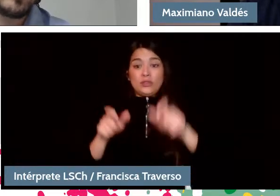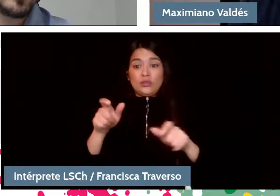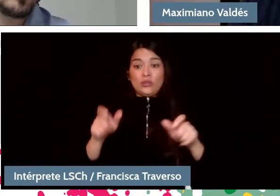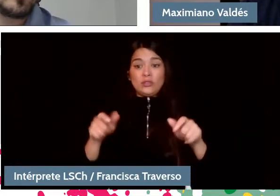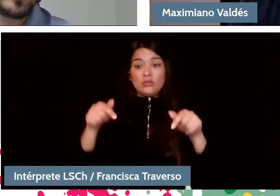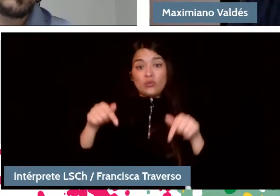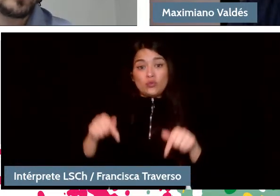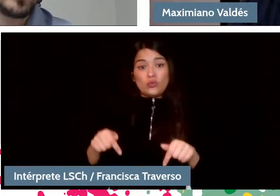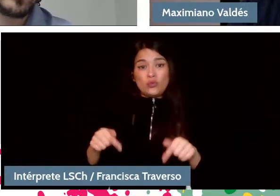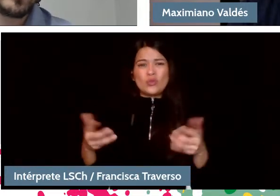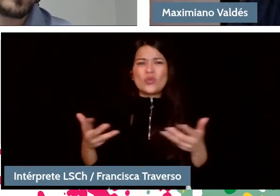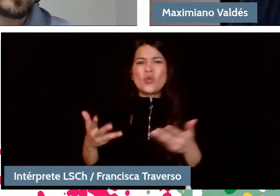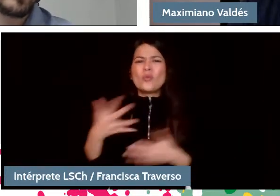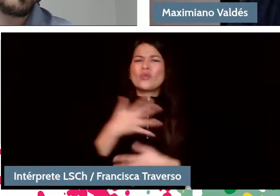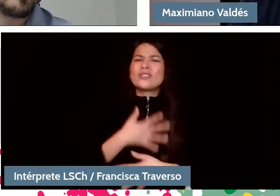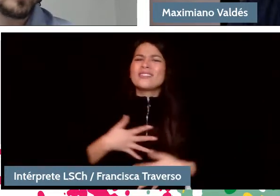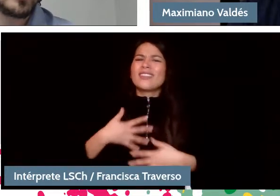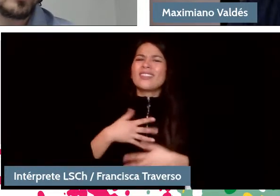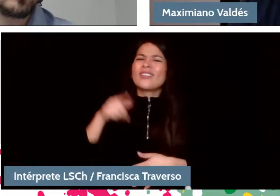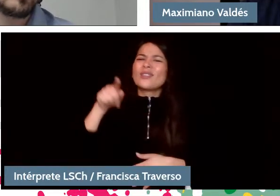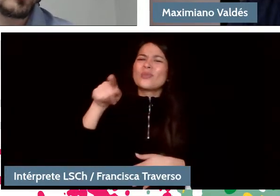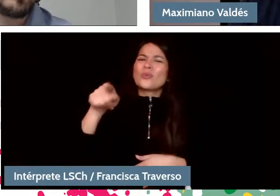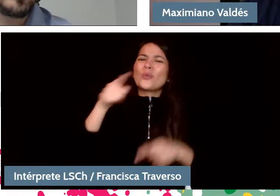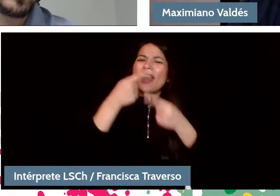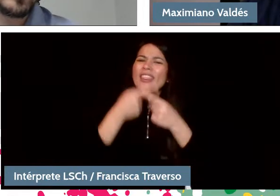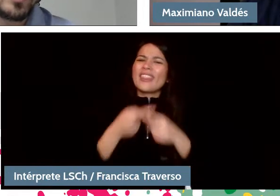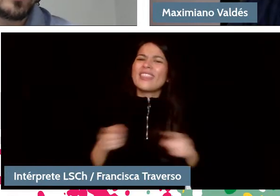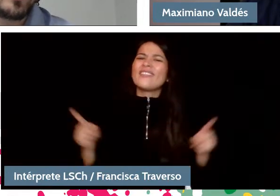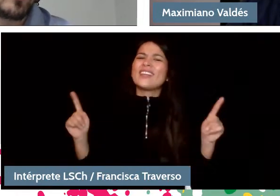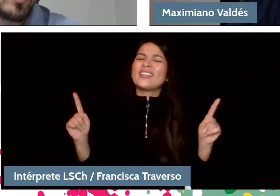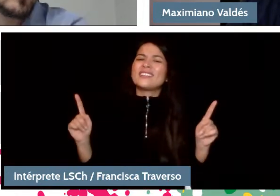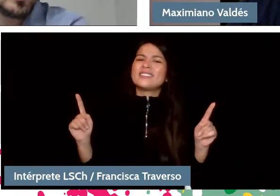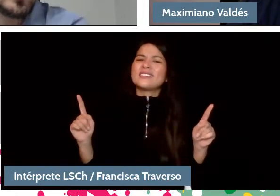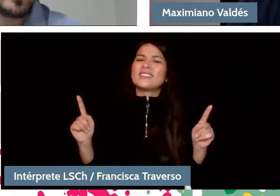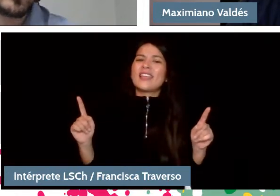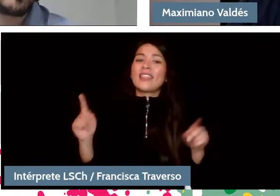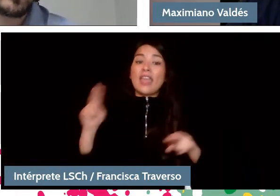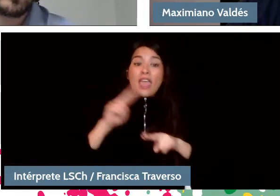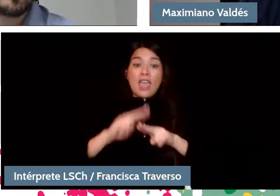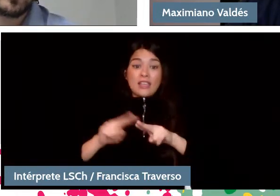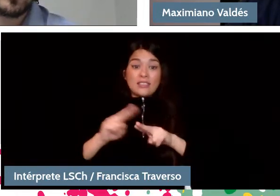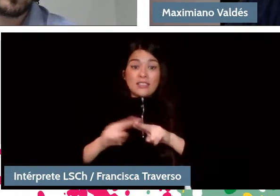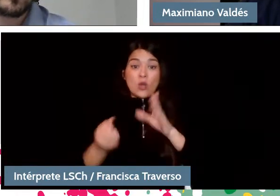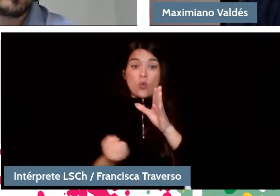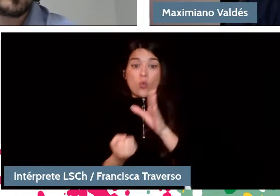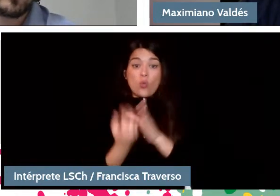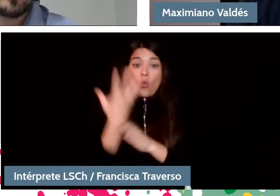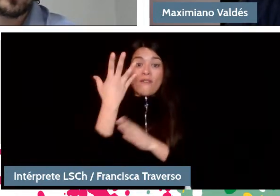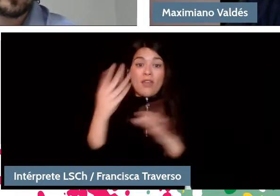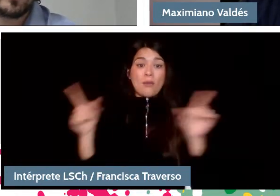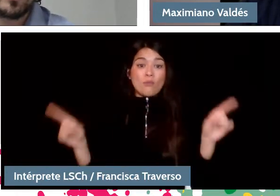How do you feel the difference between all this time of making new music, premiering works by composers, especially young ones?